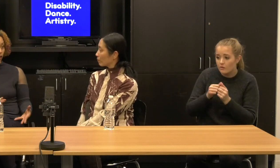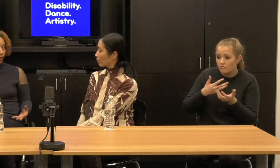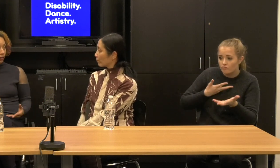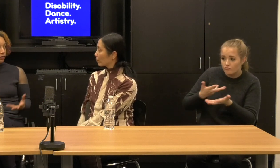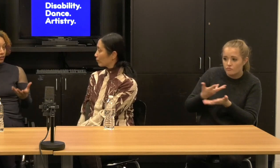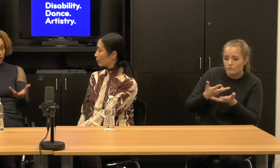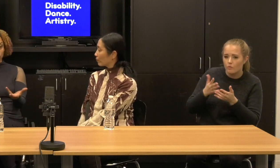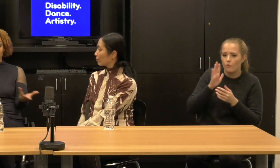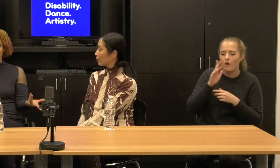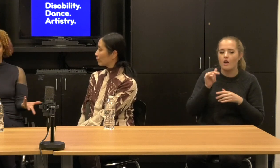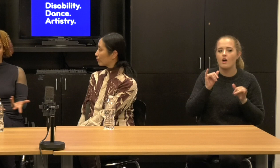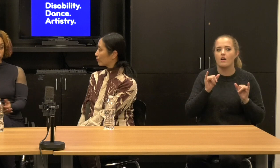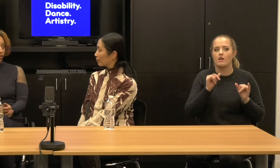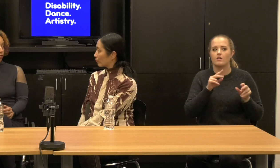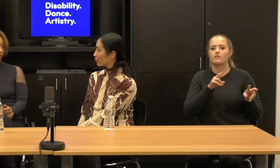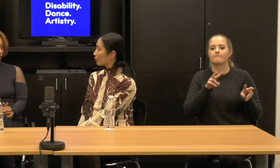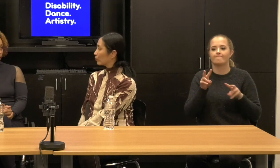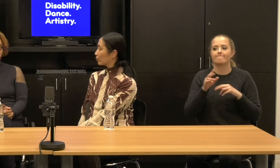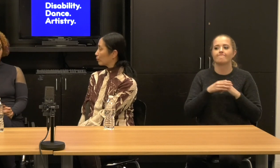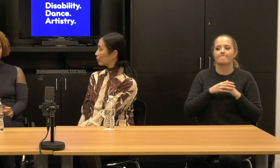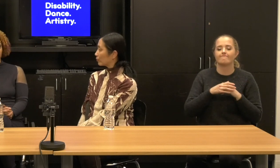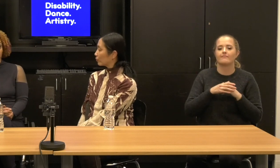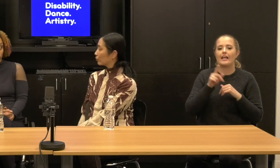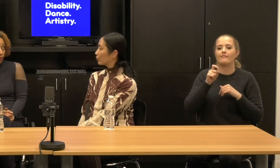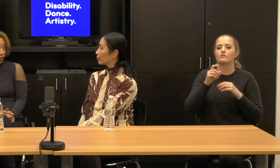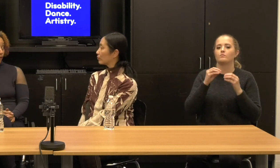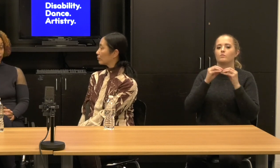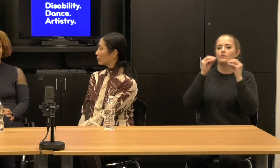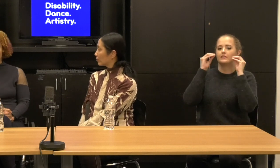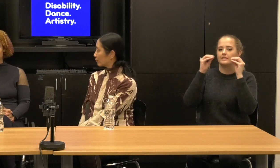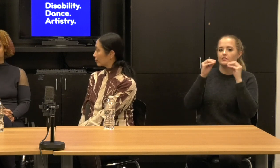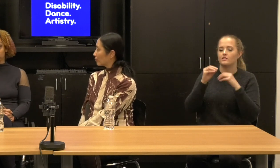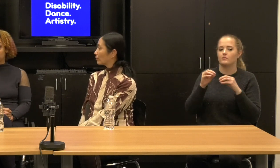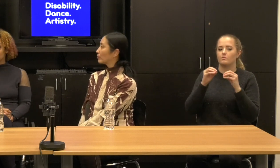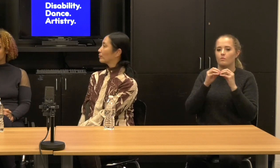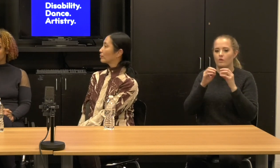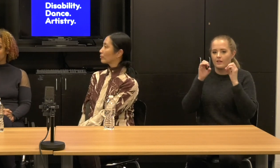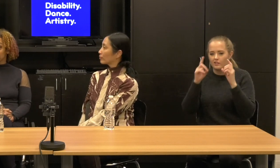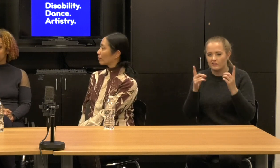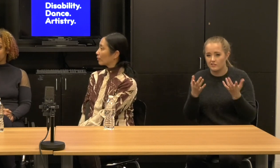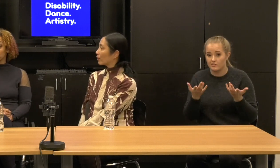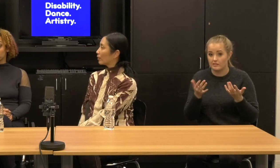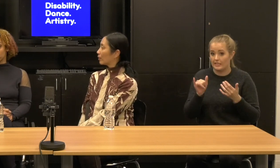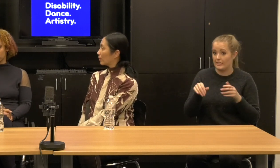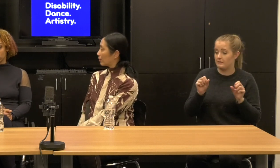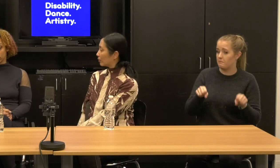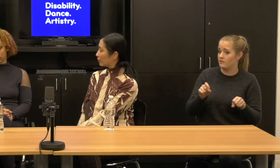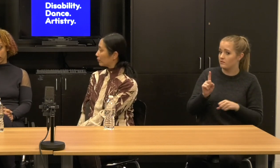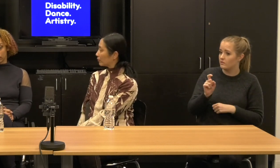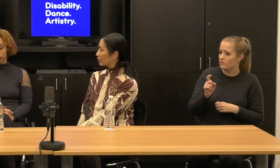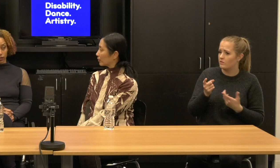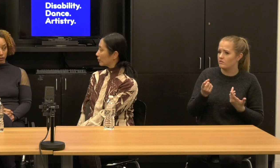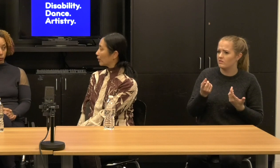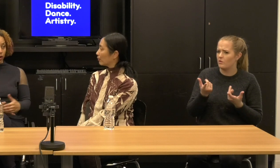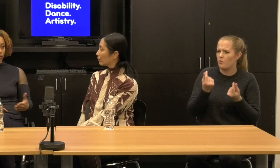Well, they teach and invite students into the classes. Is that possible? And what does it take to do that?